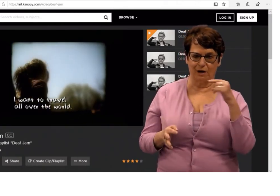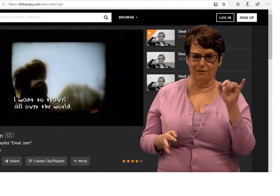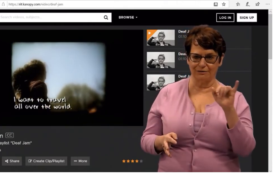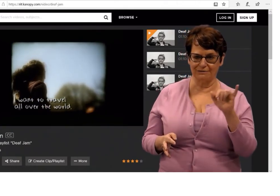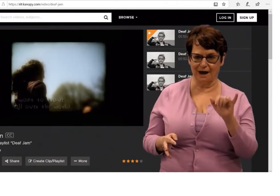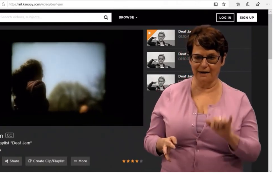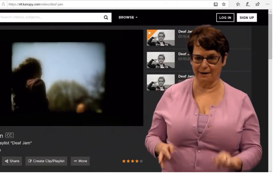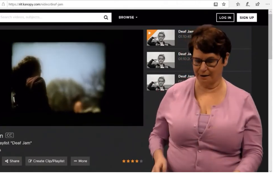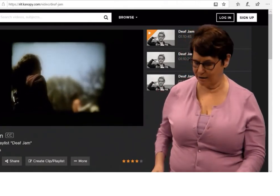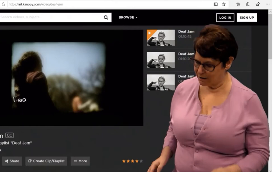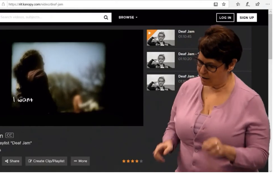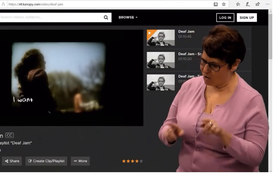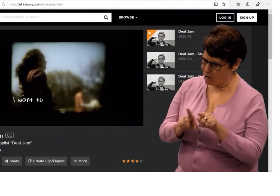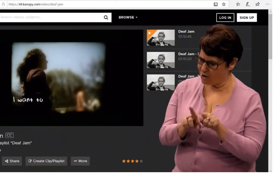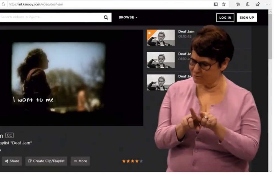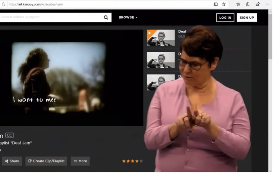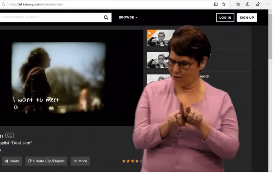This is an example of what it looks like.